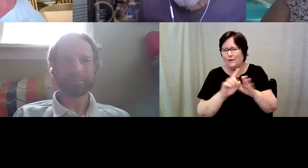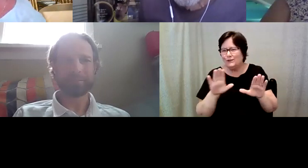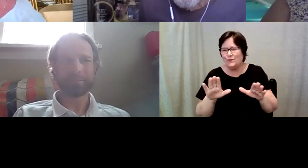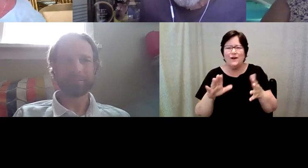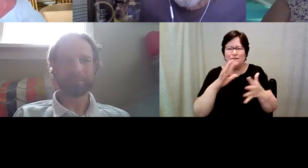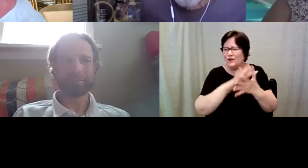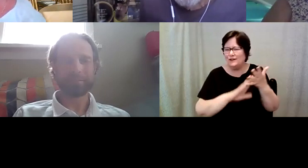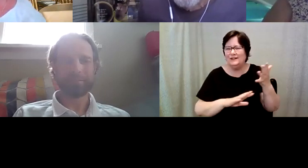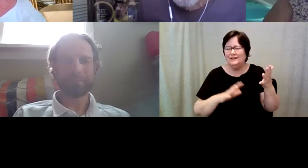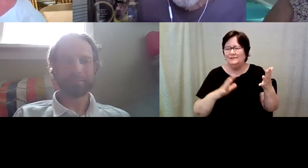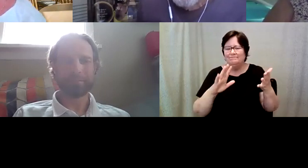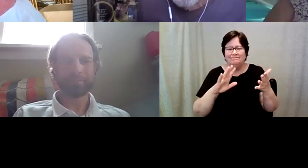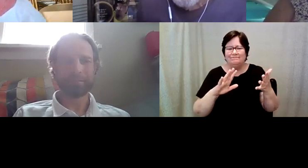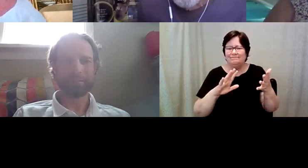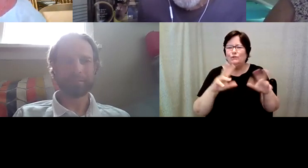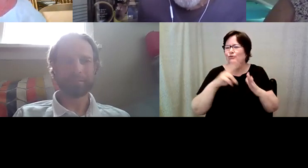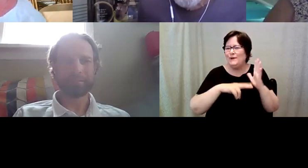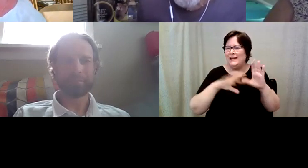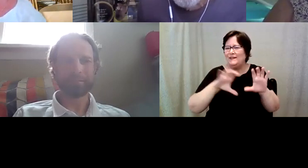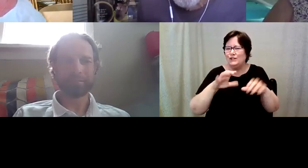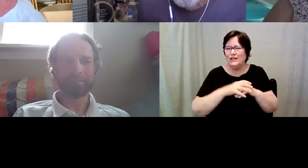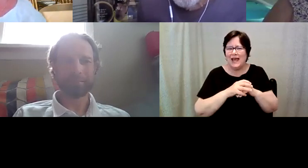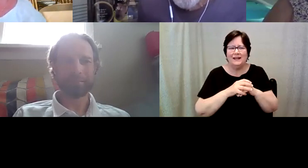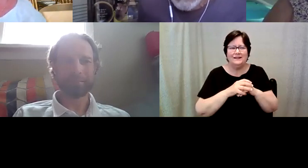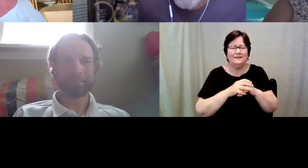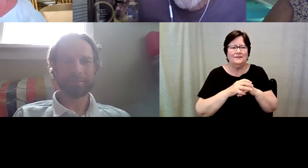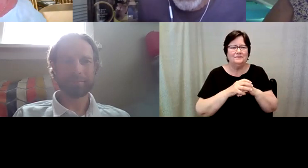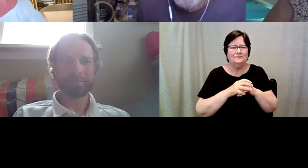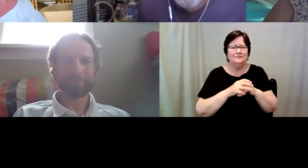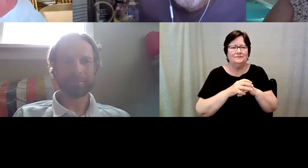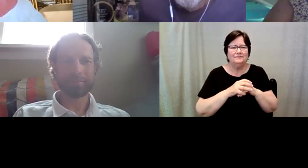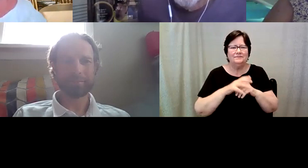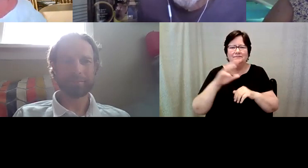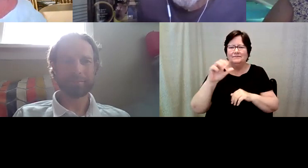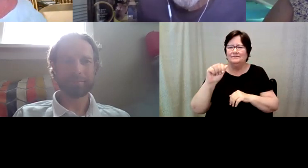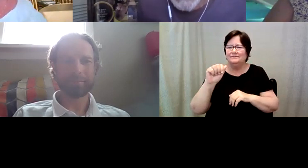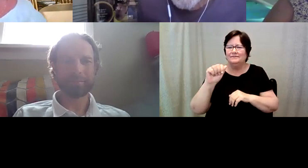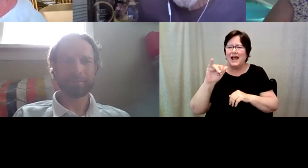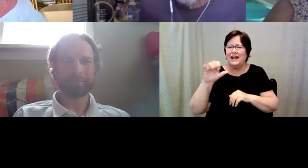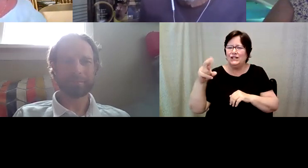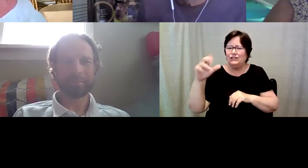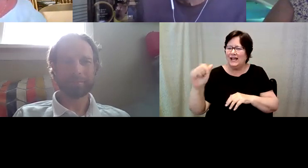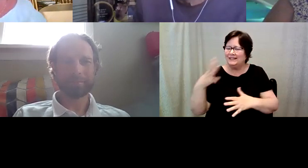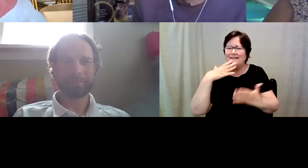major from. Kelly Redder: As I think. D. Major Cohen: Oh, you shut. D. Major Cohen: Asia yeah you sure.